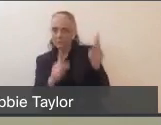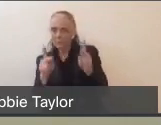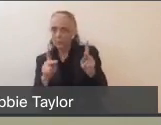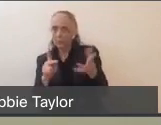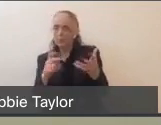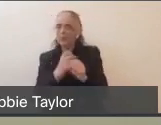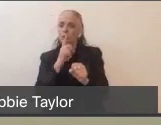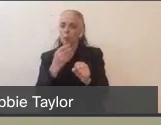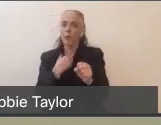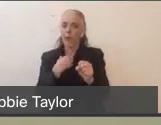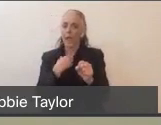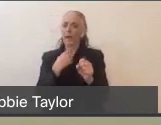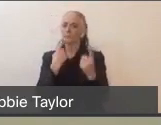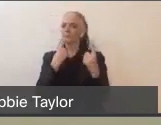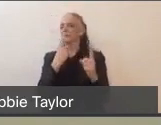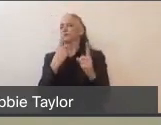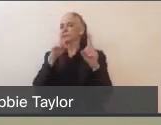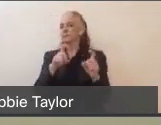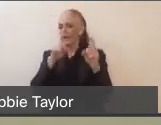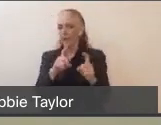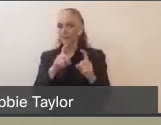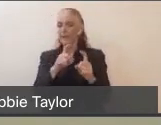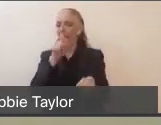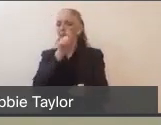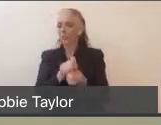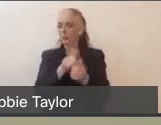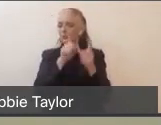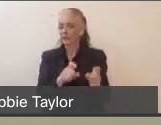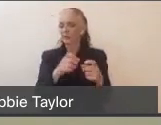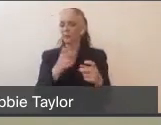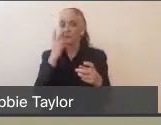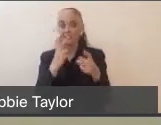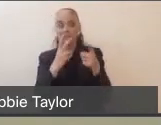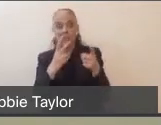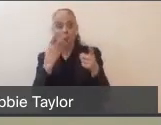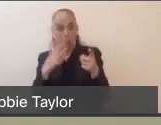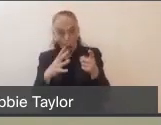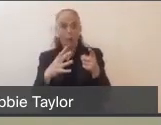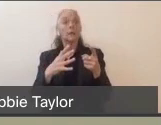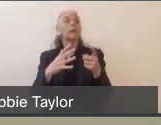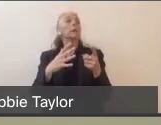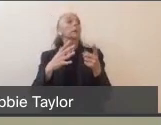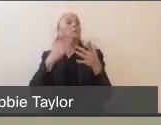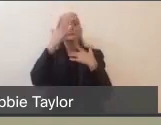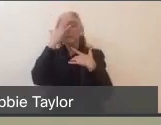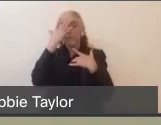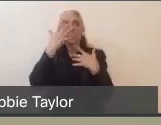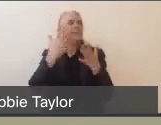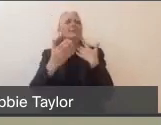to show the immune status of an individual. And also to do research of how long do people stay immune, and once you've been infected with COVID-19,